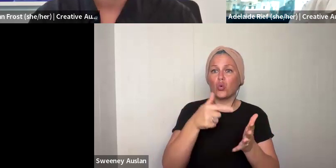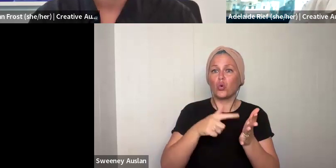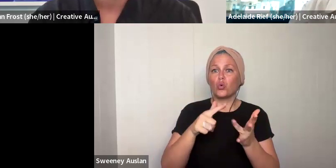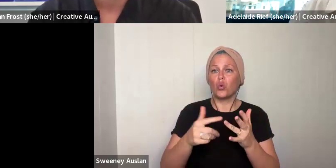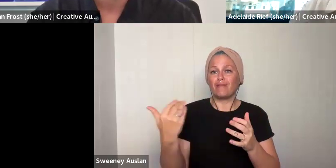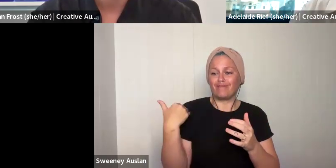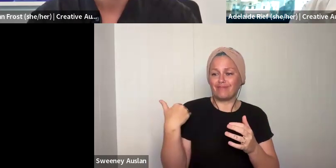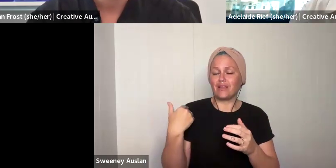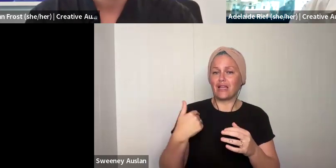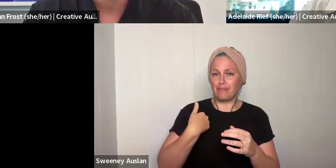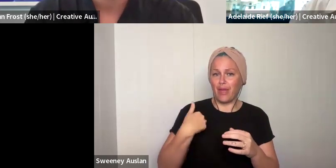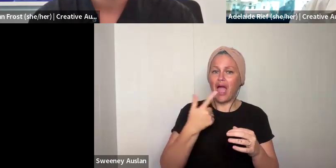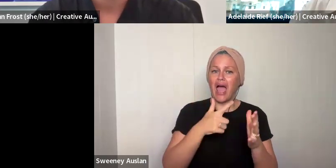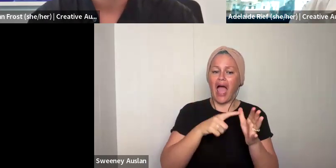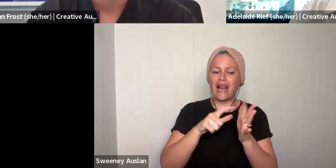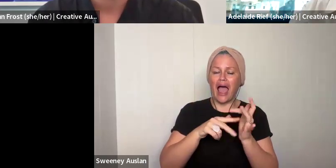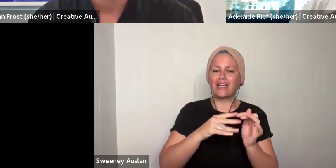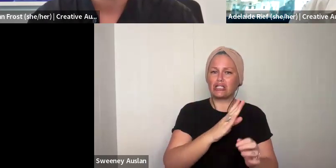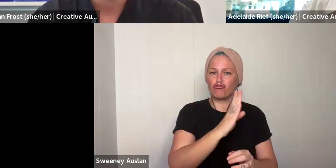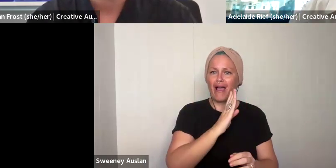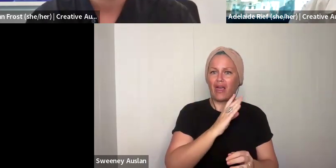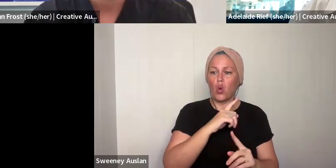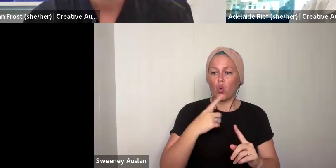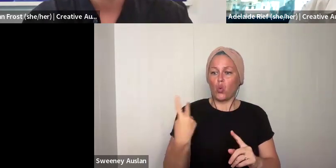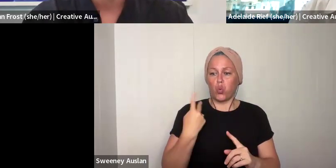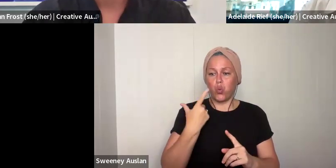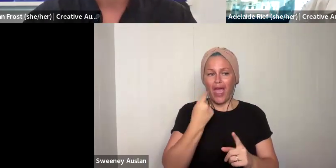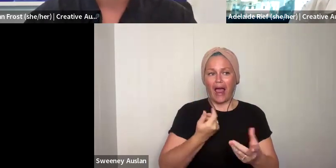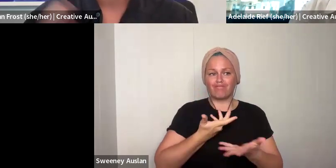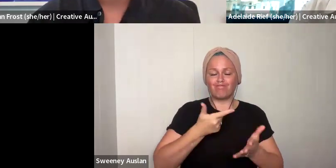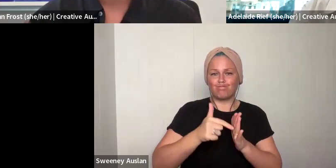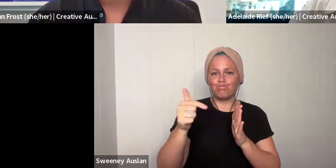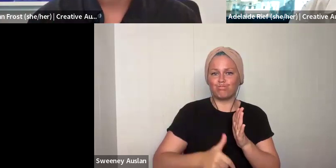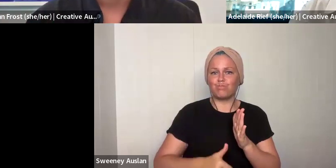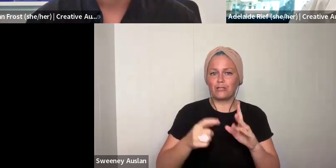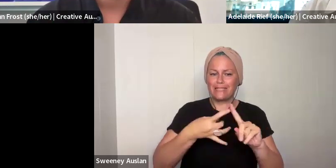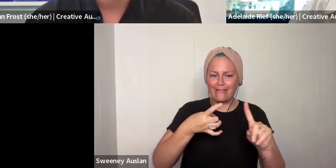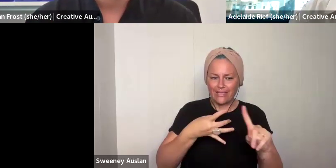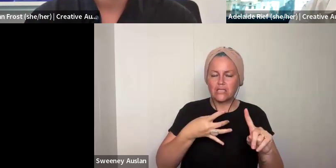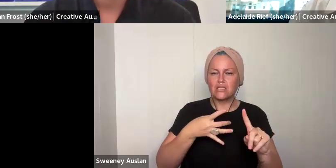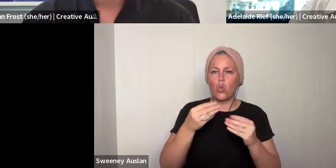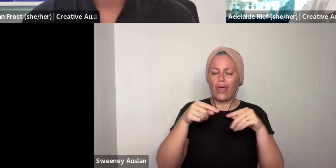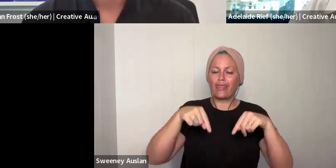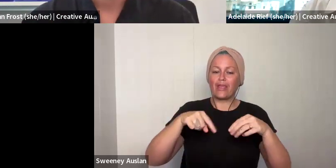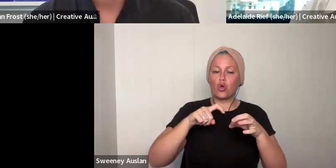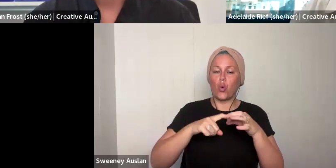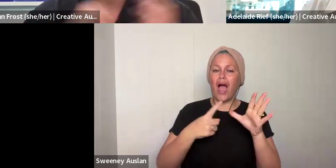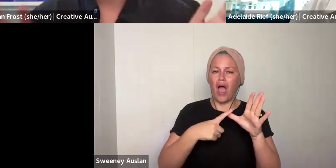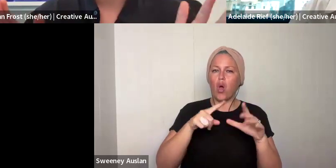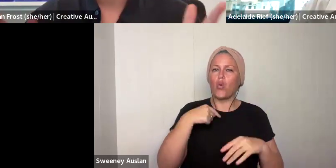whether or not that would fit well into the program. Actually, I suggest you reach out to Adelaide and me directly and we